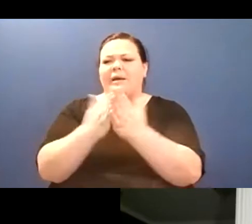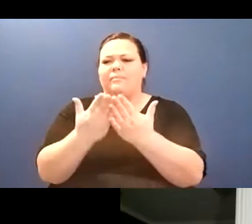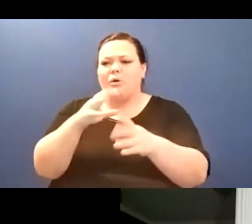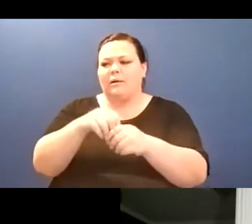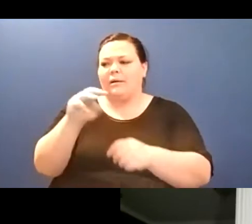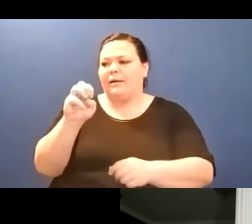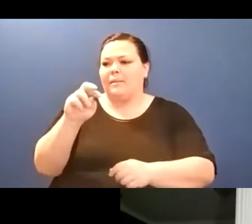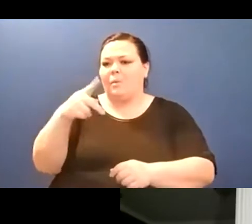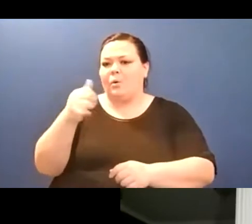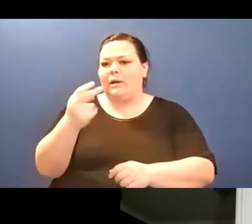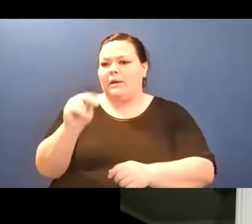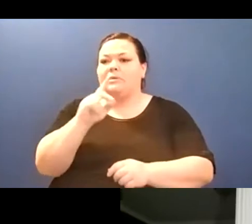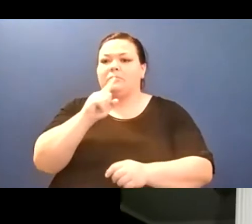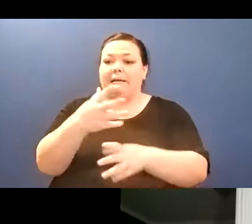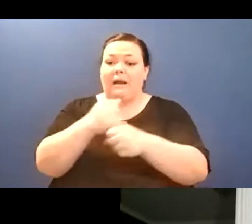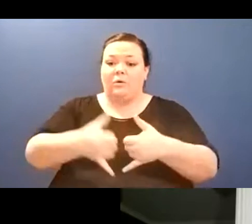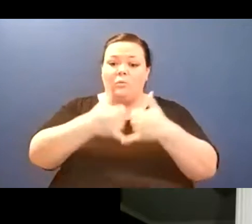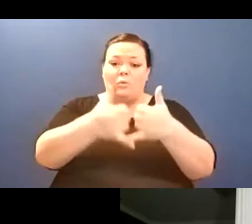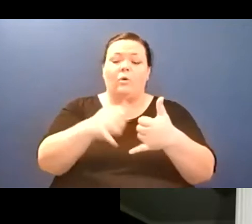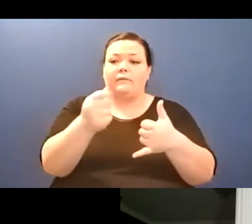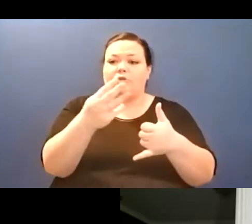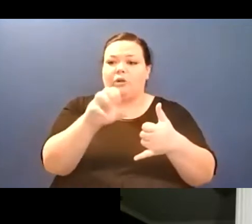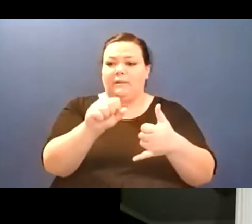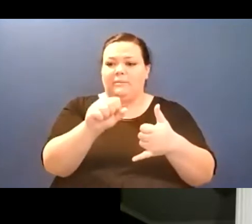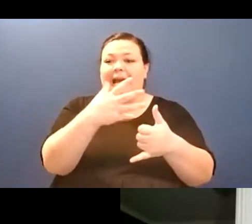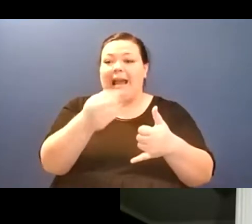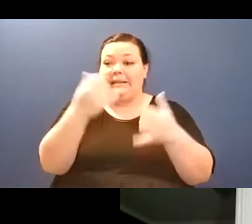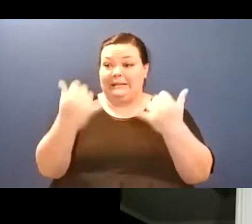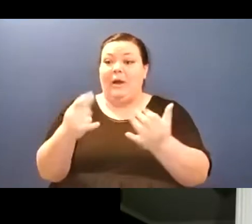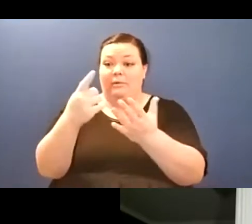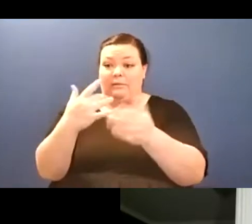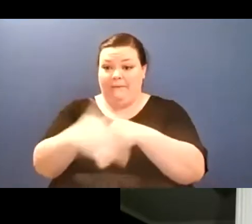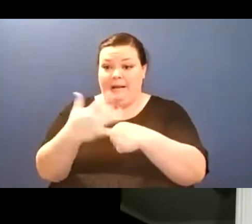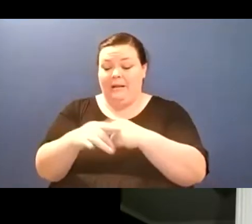one of my personal favorite cities, um, thank you so much for being here Aditi, I'm so excited